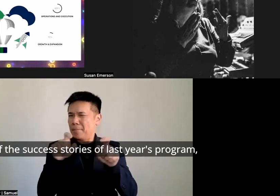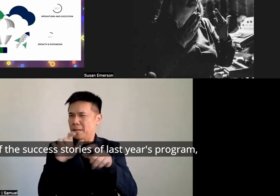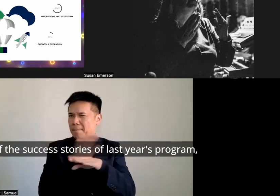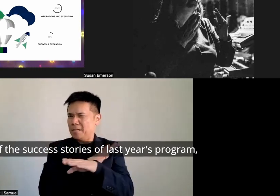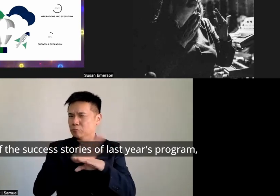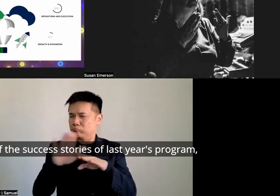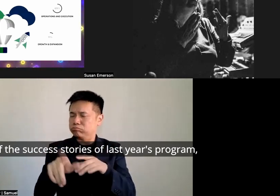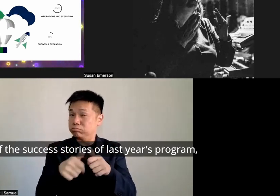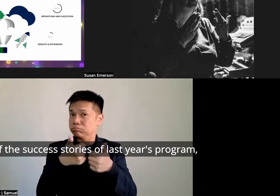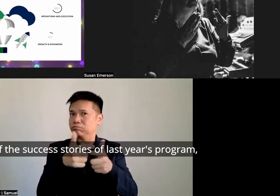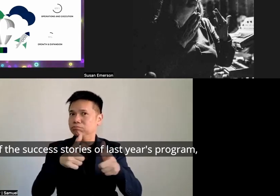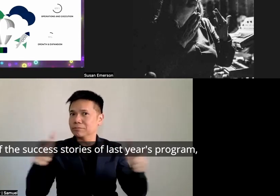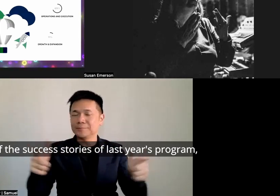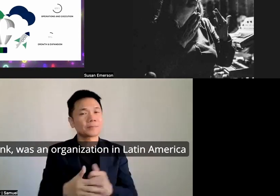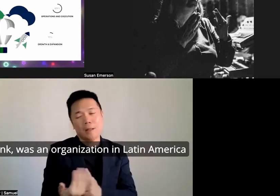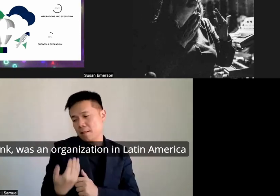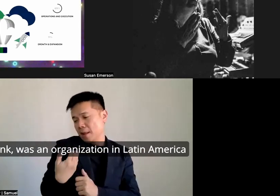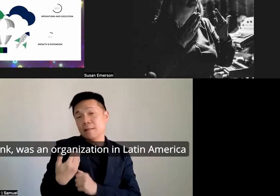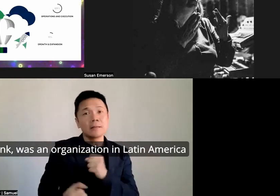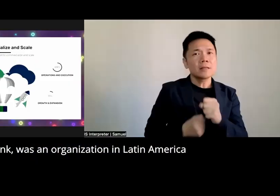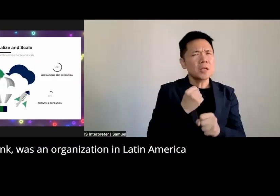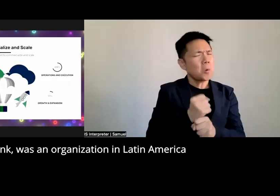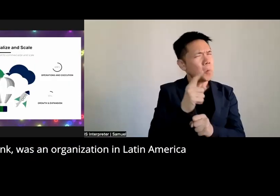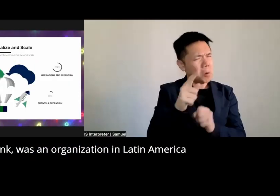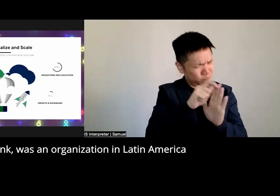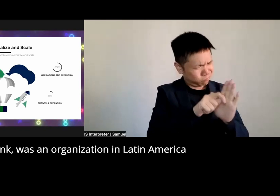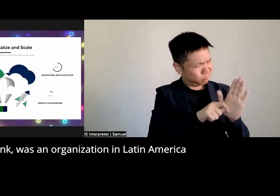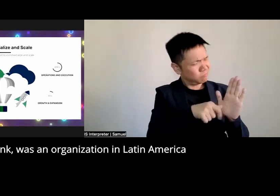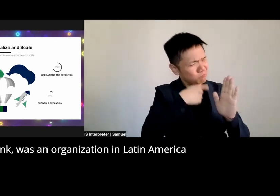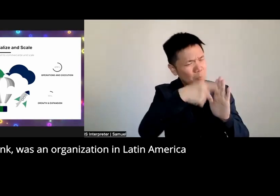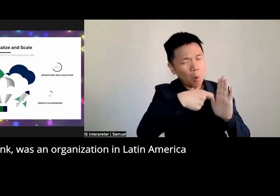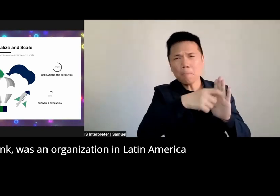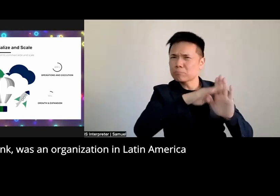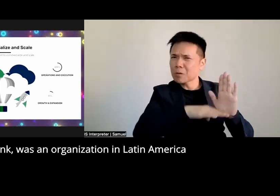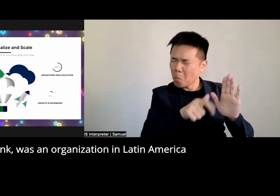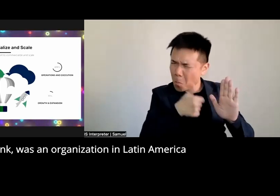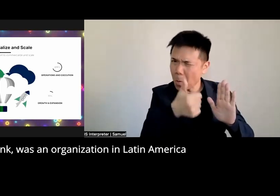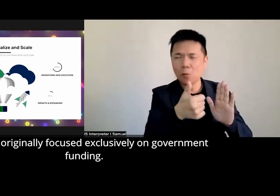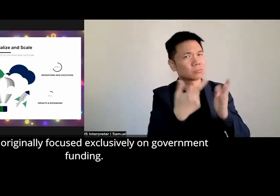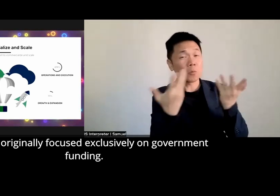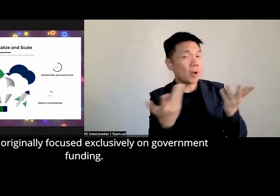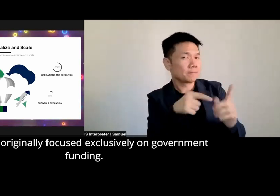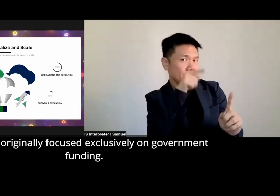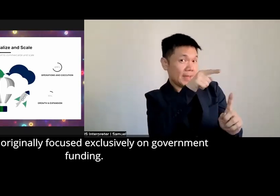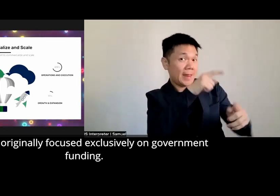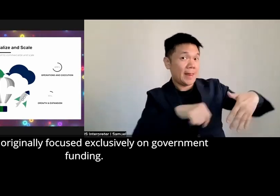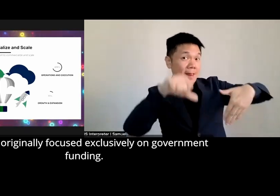stories of last year's program uh I think was an organization in Latin America who was originally